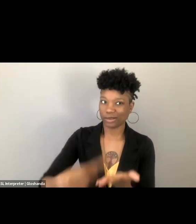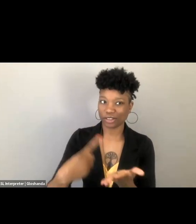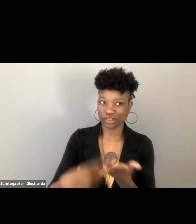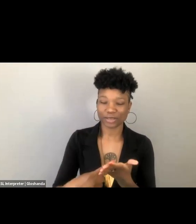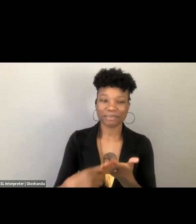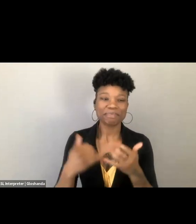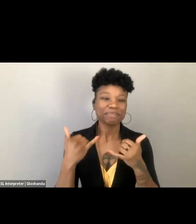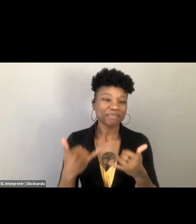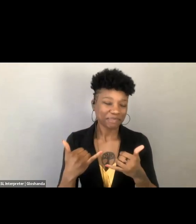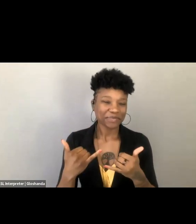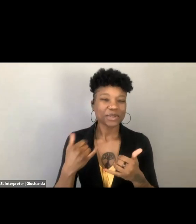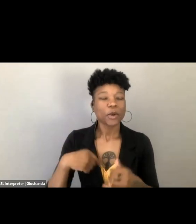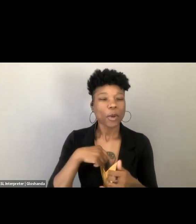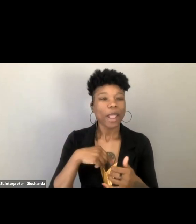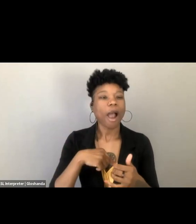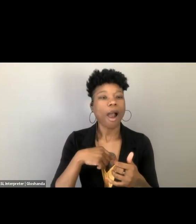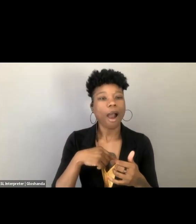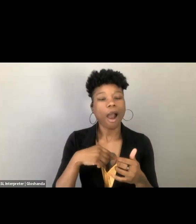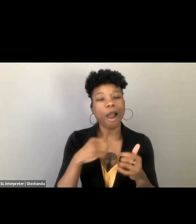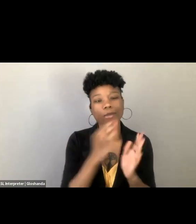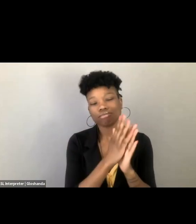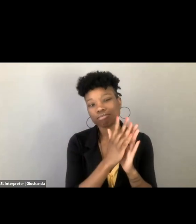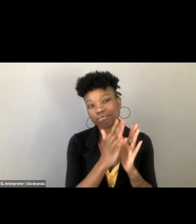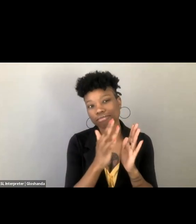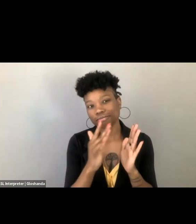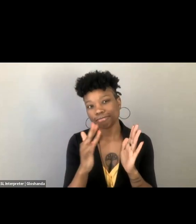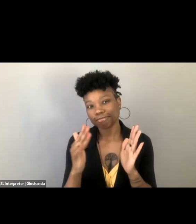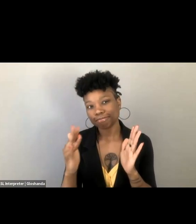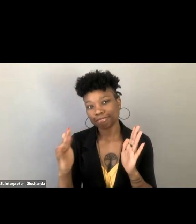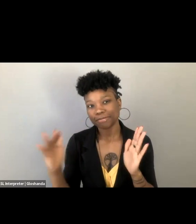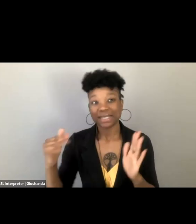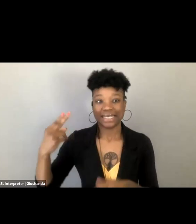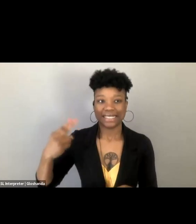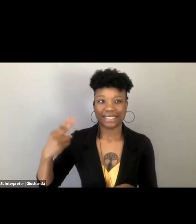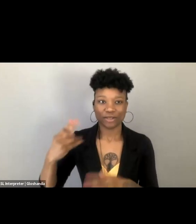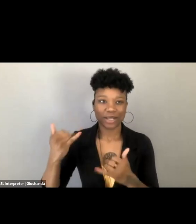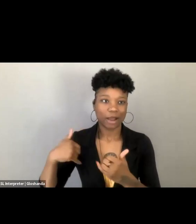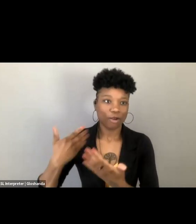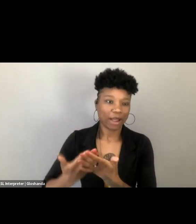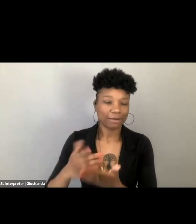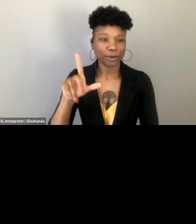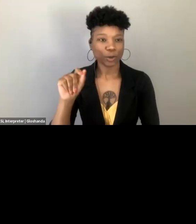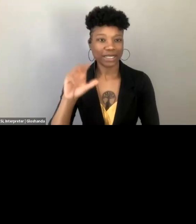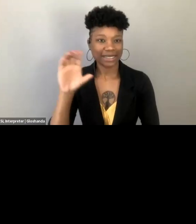we're moving through history a little bit, now we're coming sort of into the 20th century, we're gonna turn to Whit.